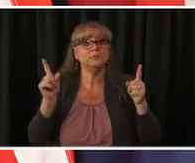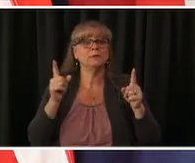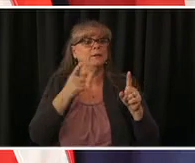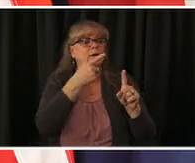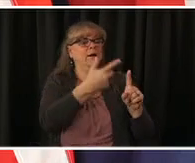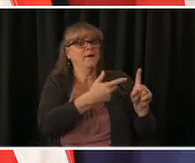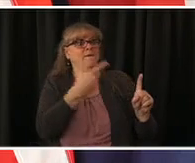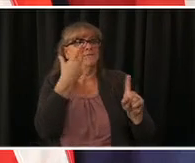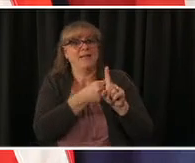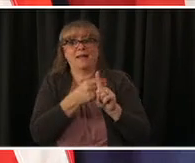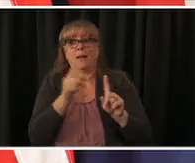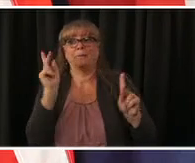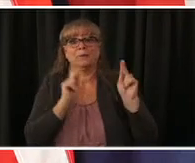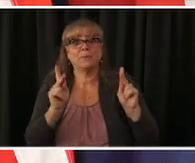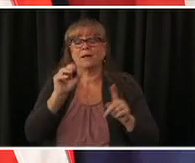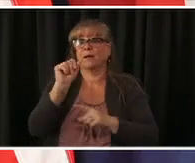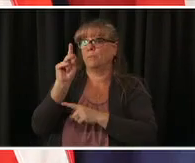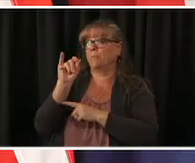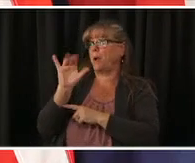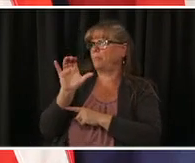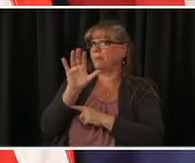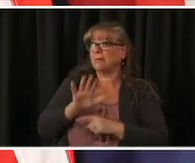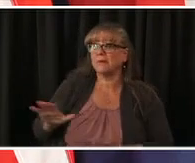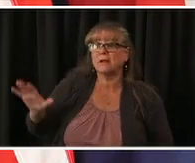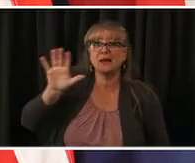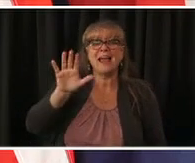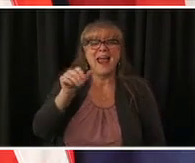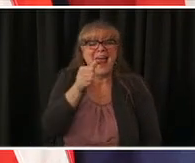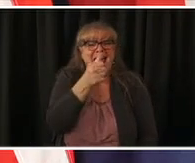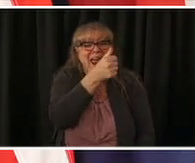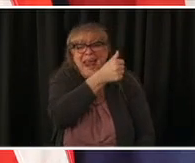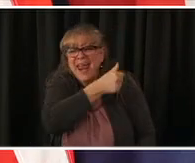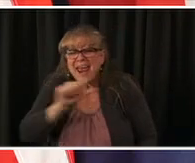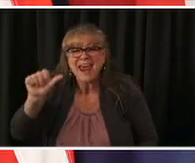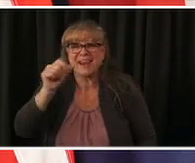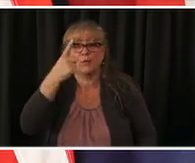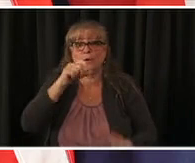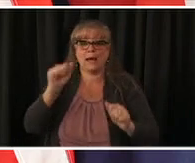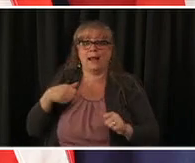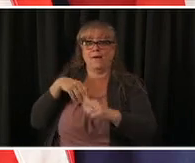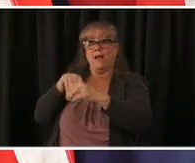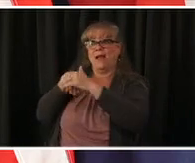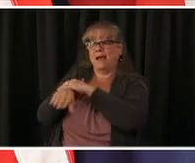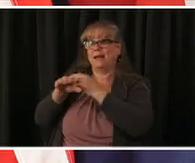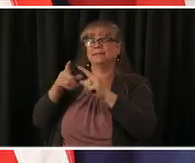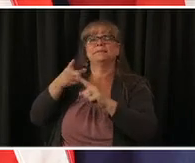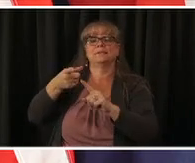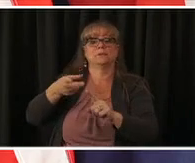can access the life-saving highly effective safe vaccine starting this friday april 2nd